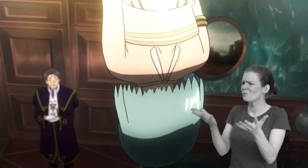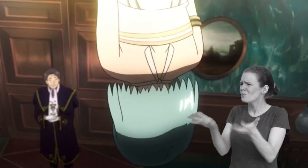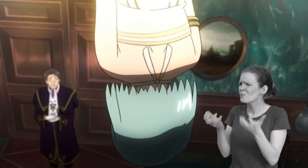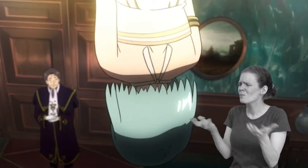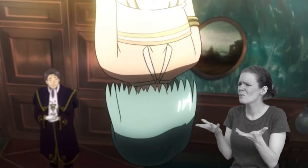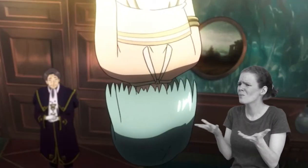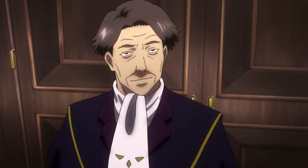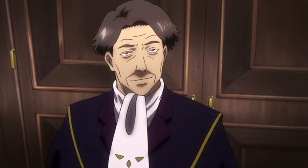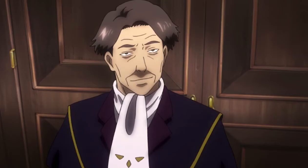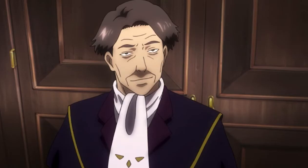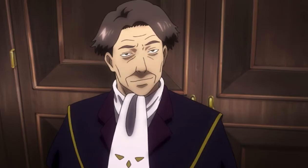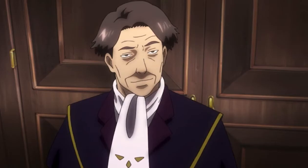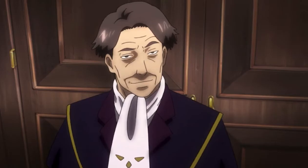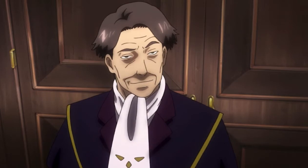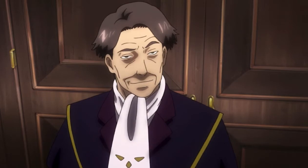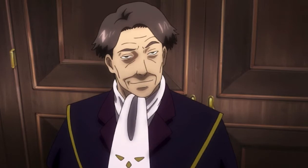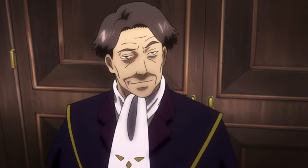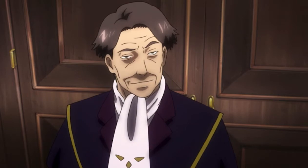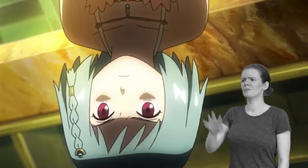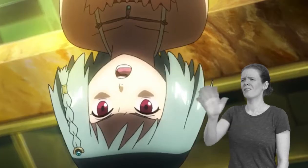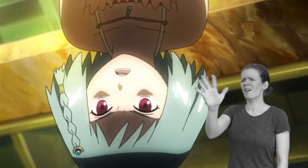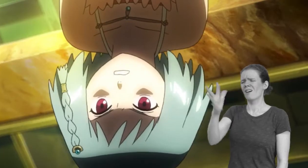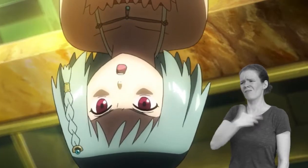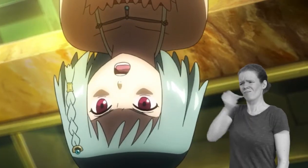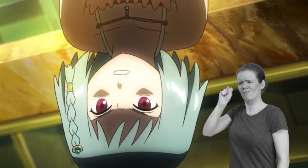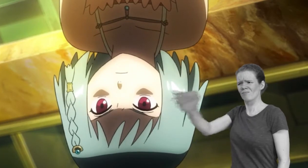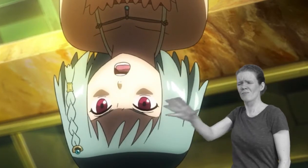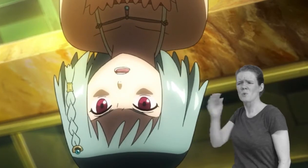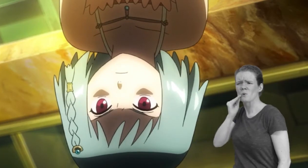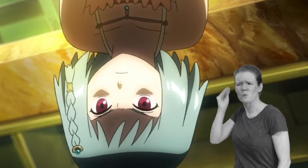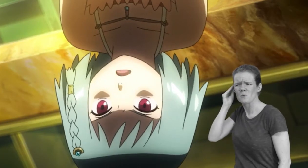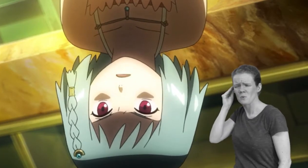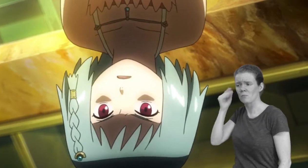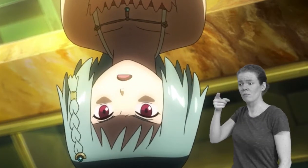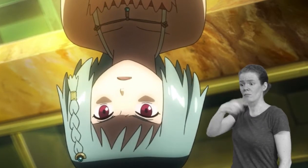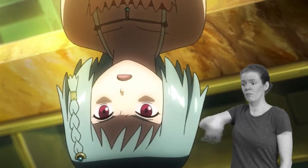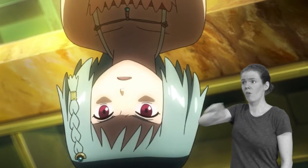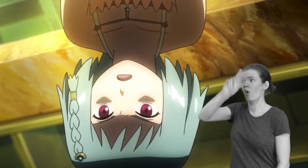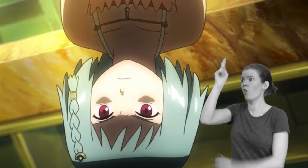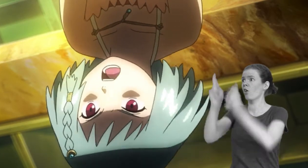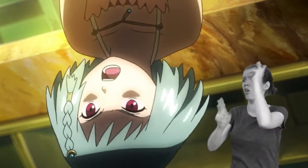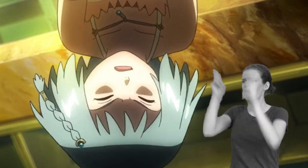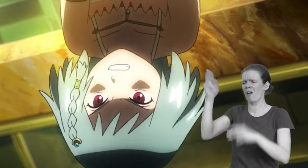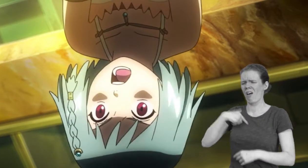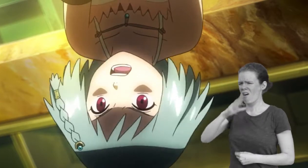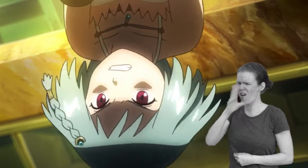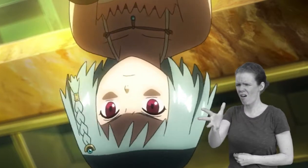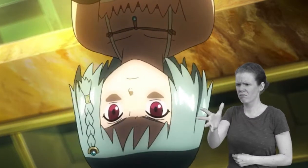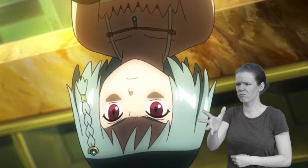What do you want? Send me back home. I hate this upside-down world!